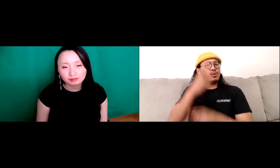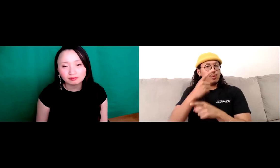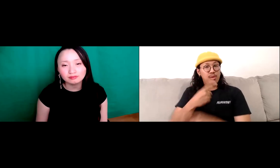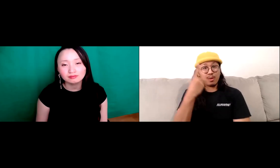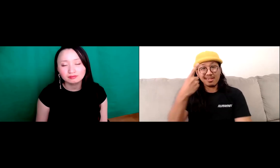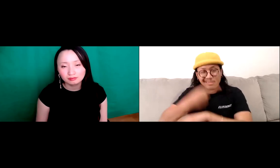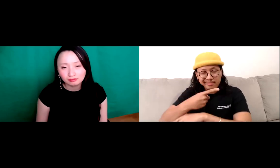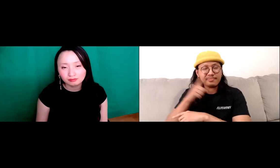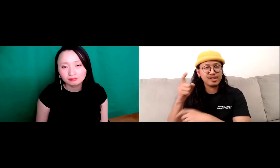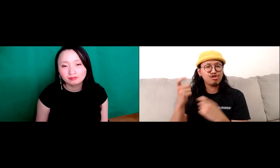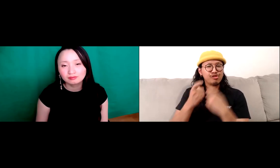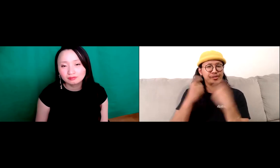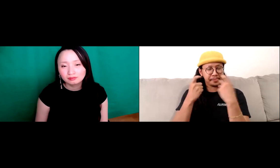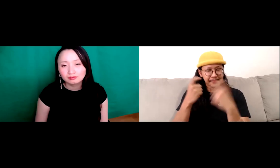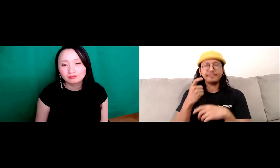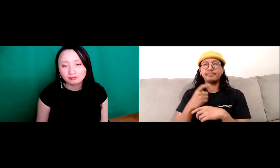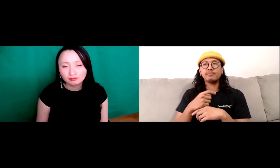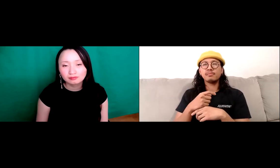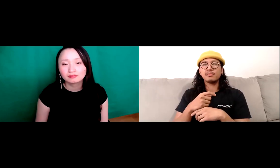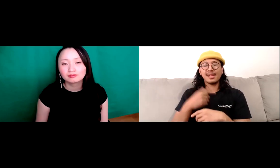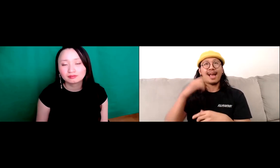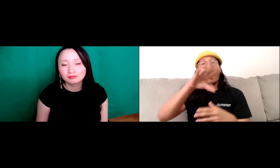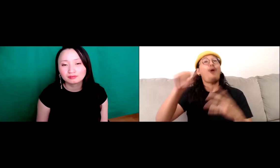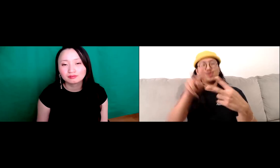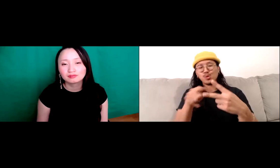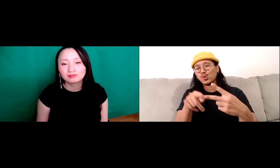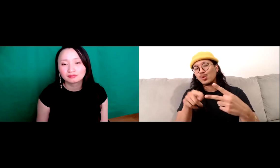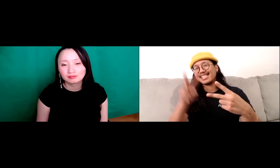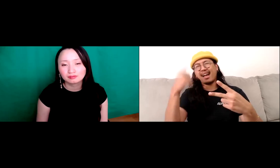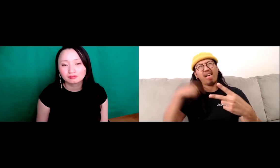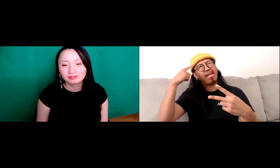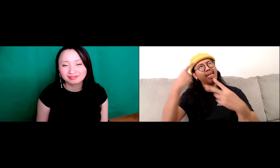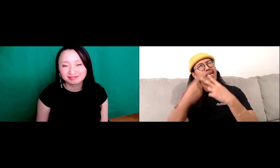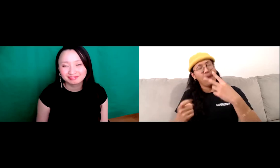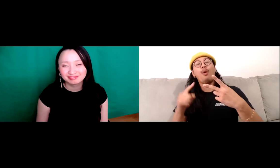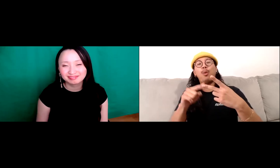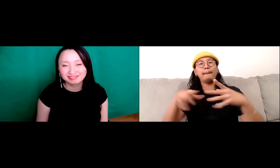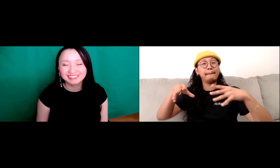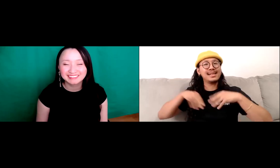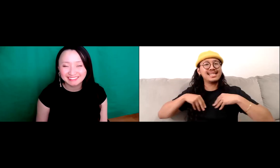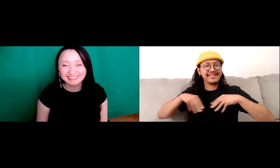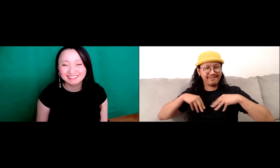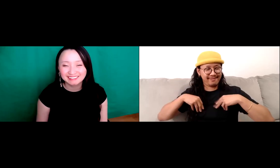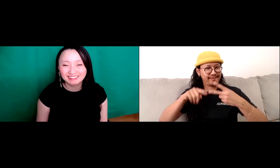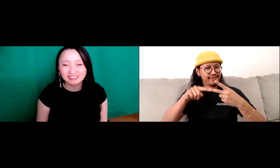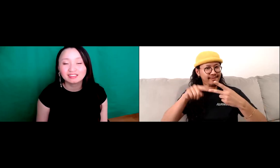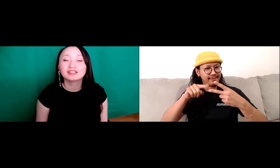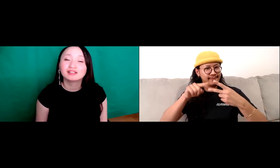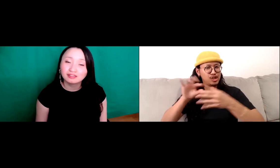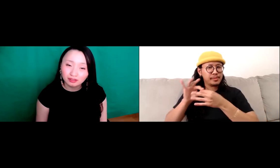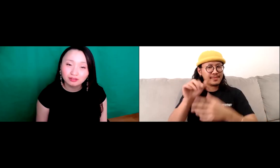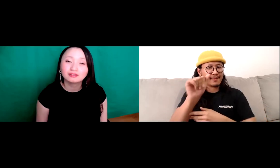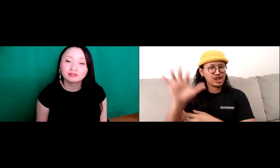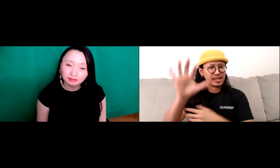But I remember getting teased. I can't remember.